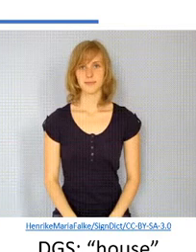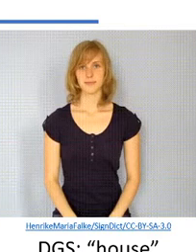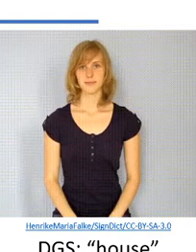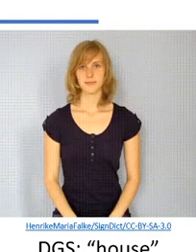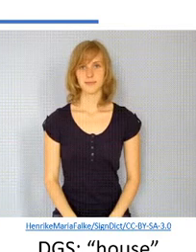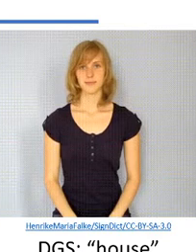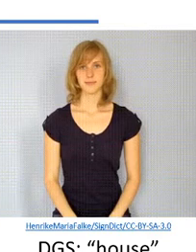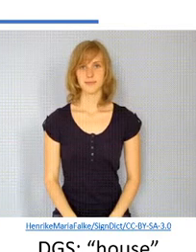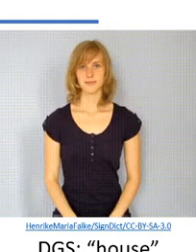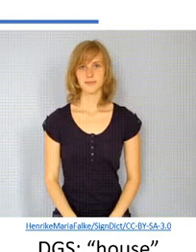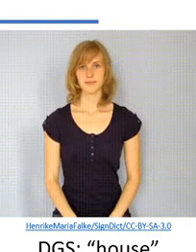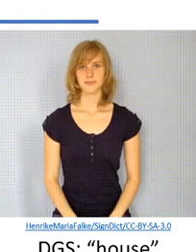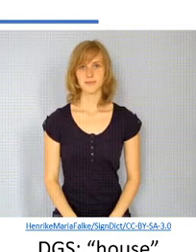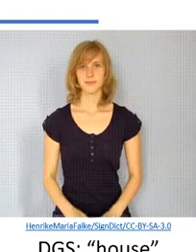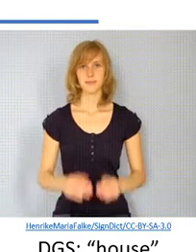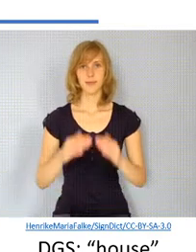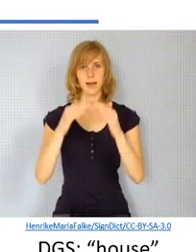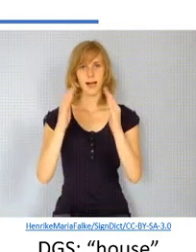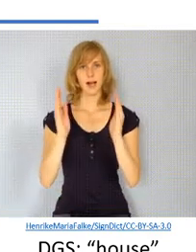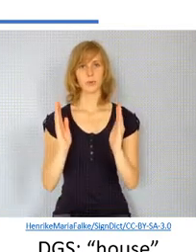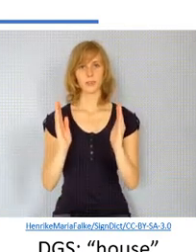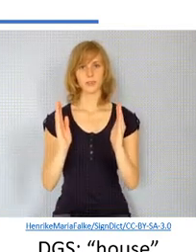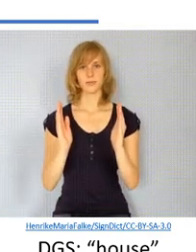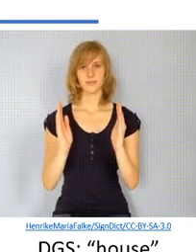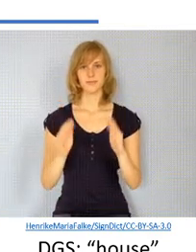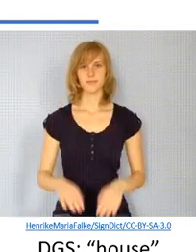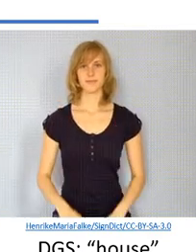you the shape of your of your hand the